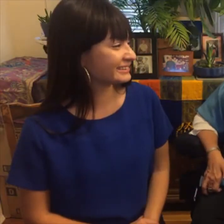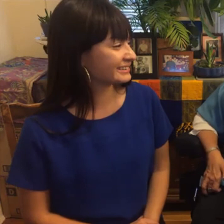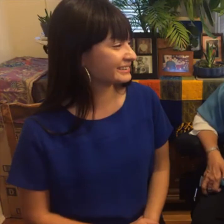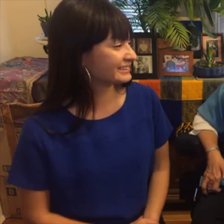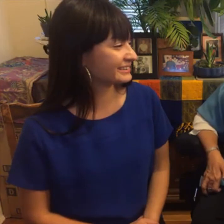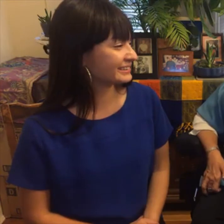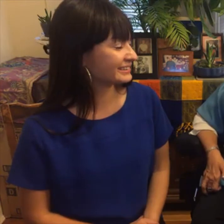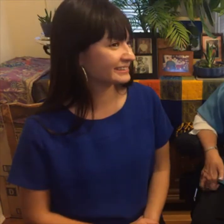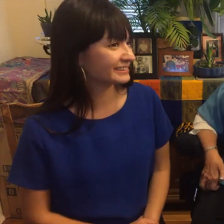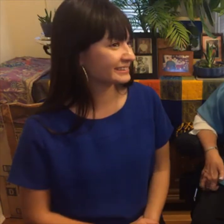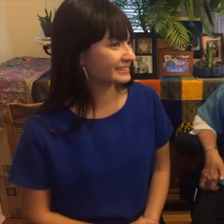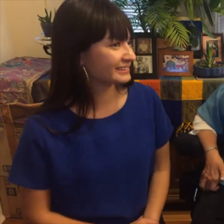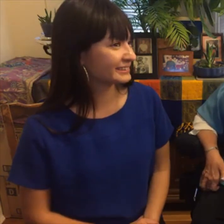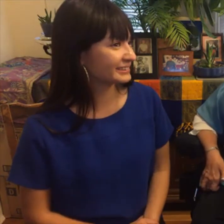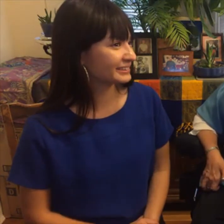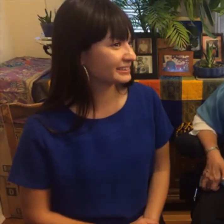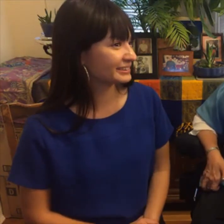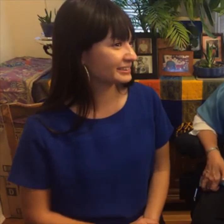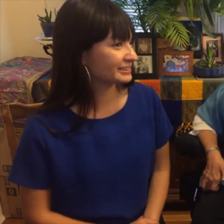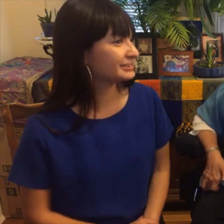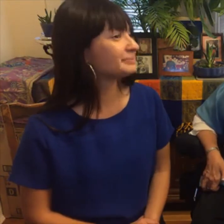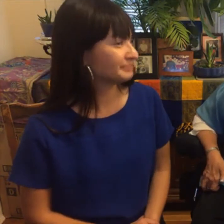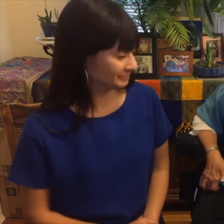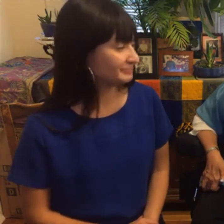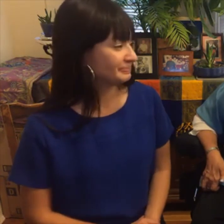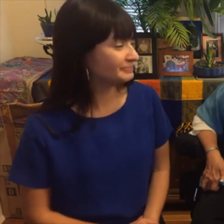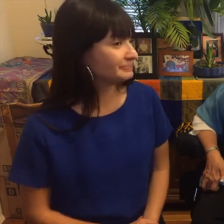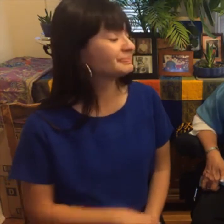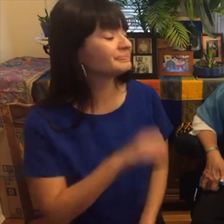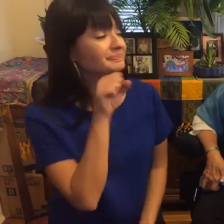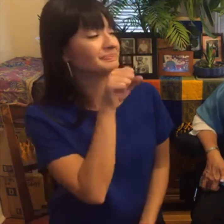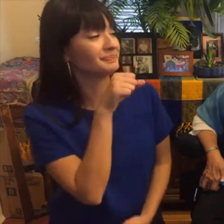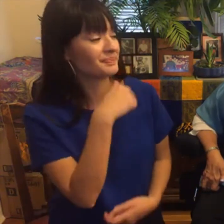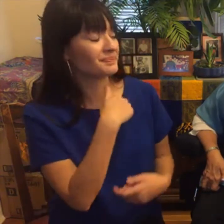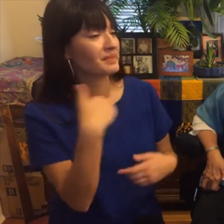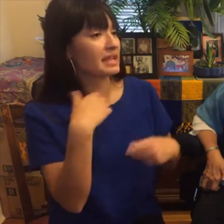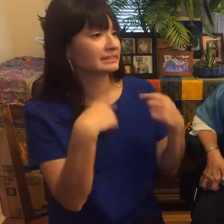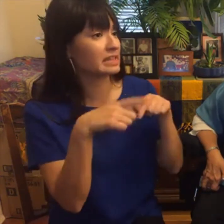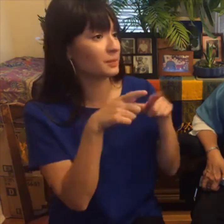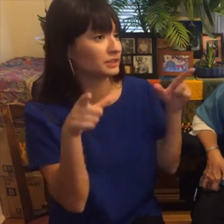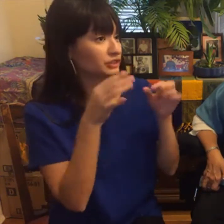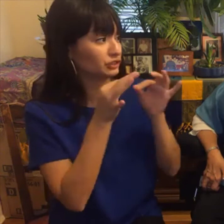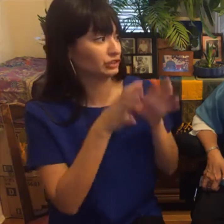sign language interpreter when you work with the White House? Leah: Yes I did I had